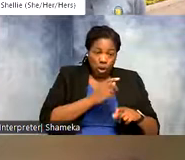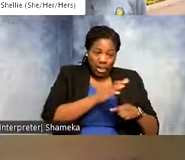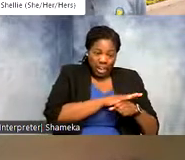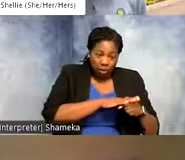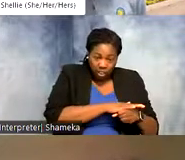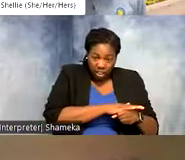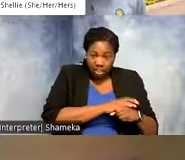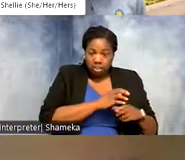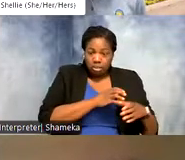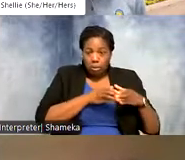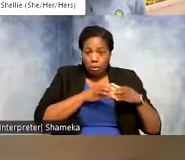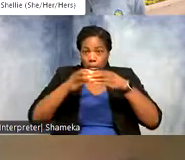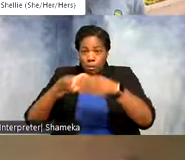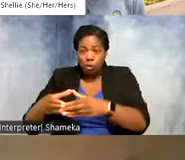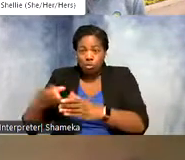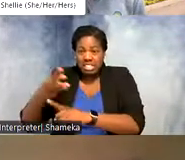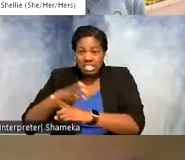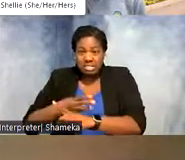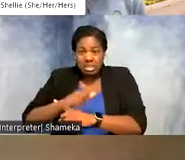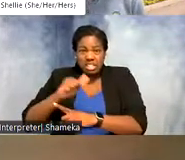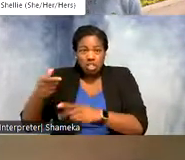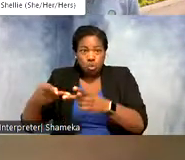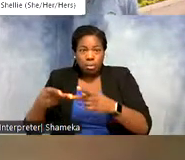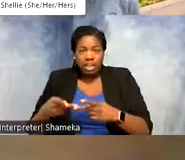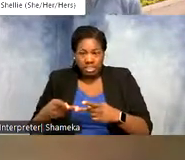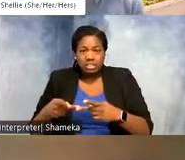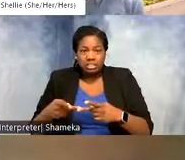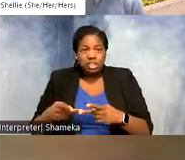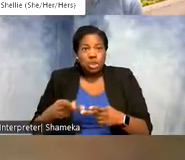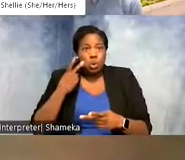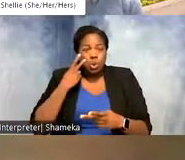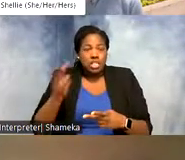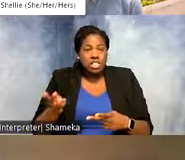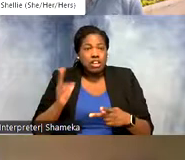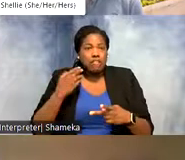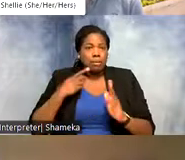the year in another habitat. And some, and as we saw from our opening poll, those arctic